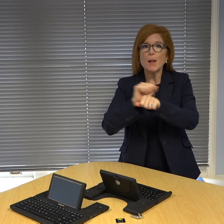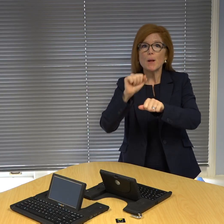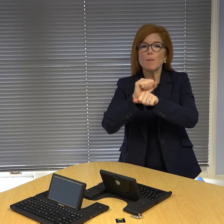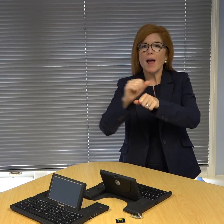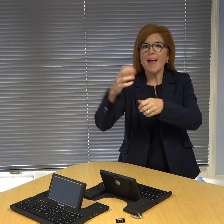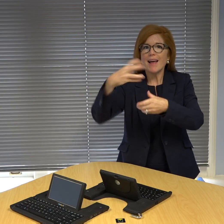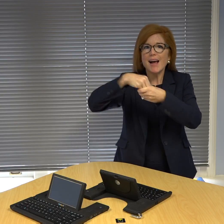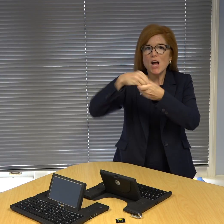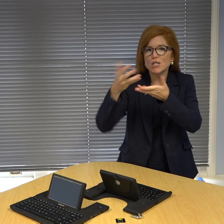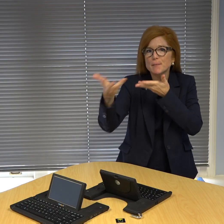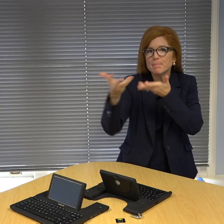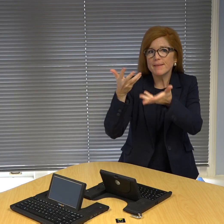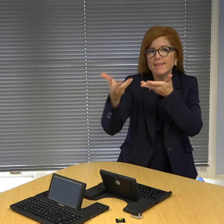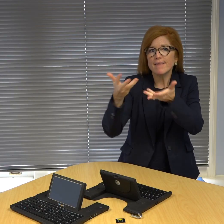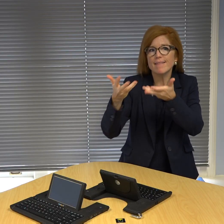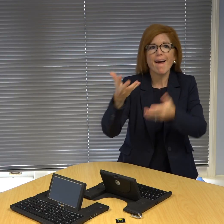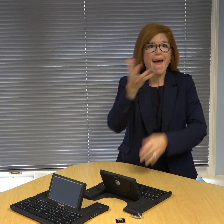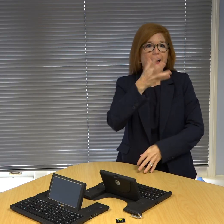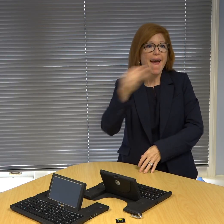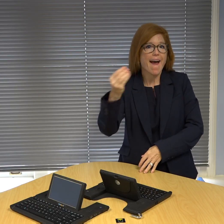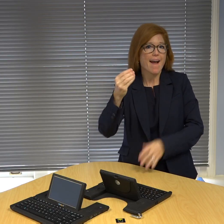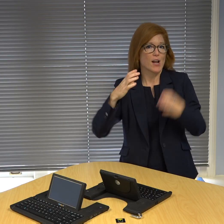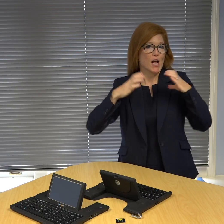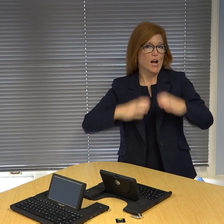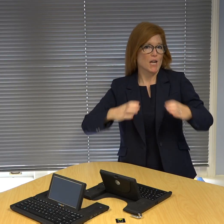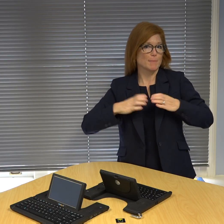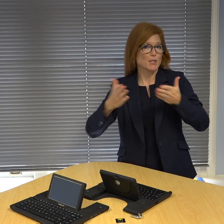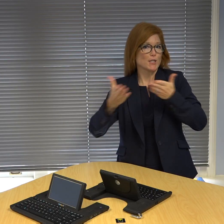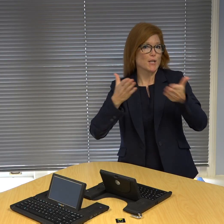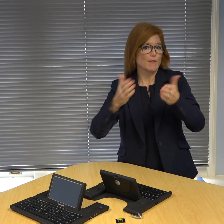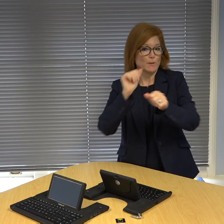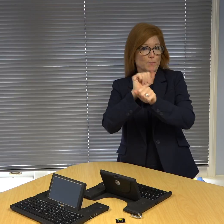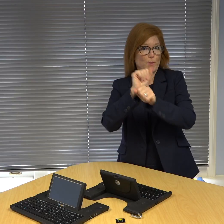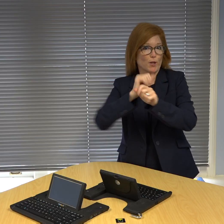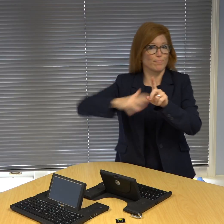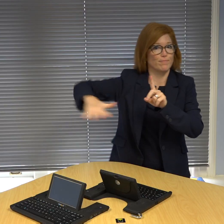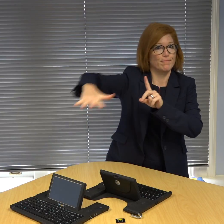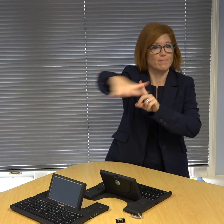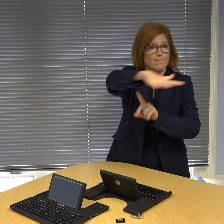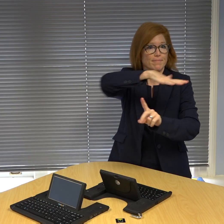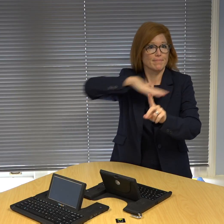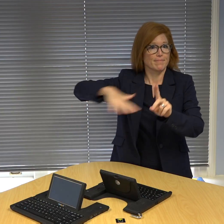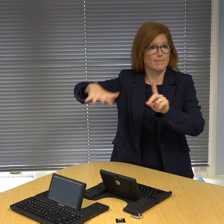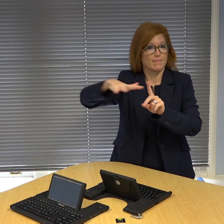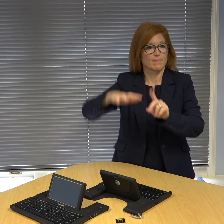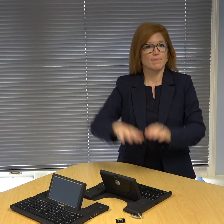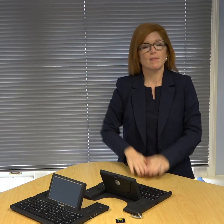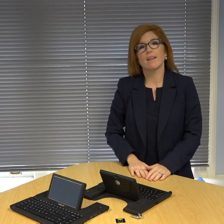employees engagement and customers services in the work environment.